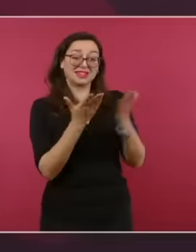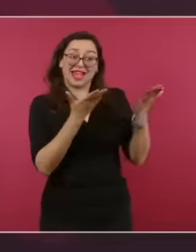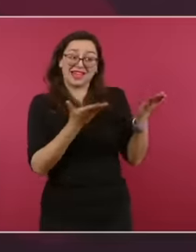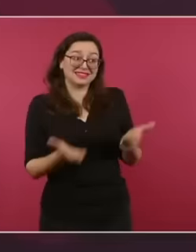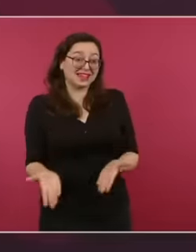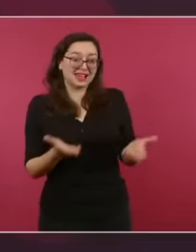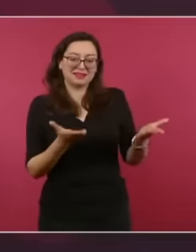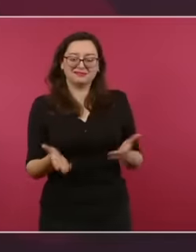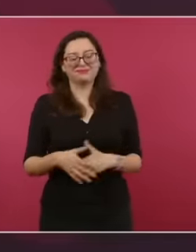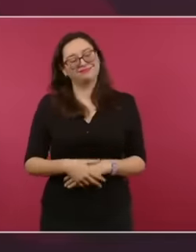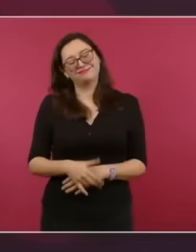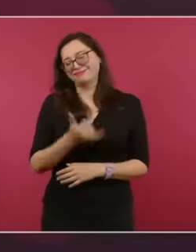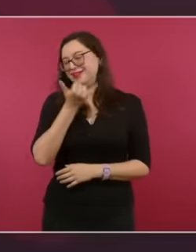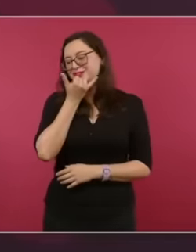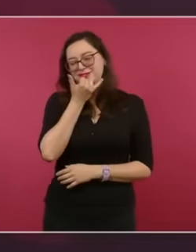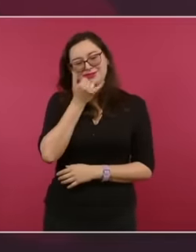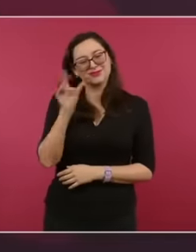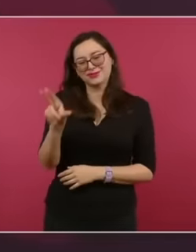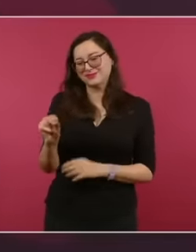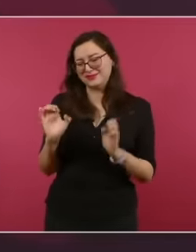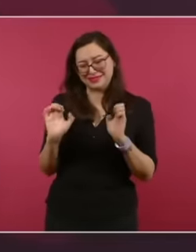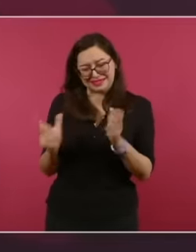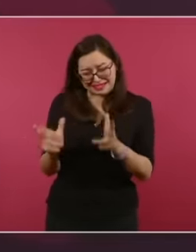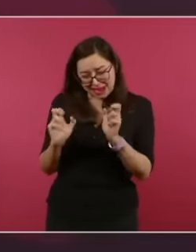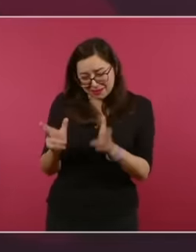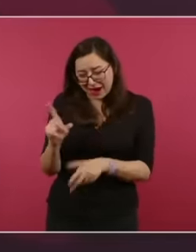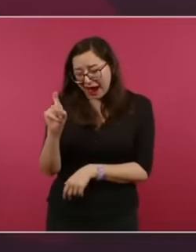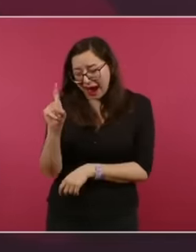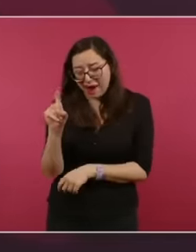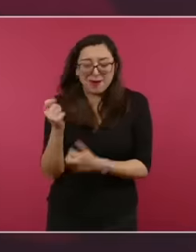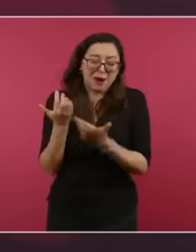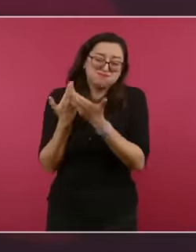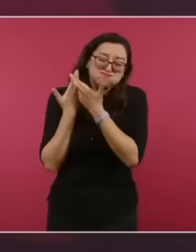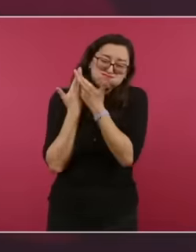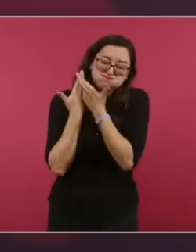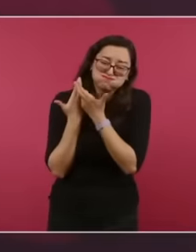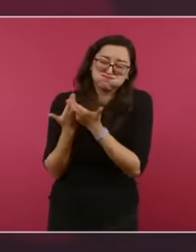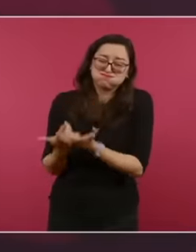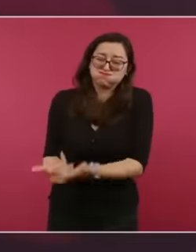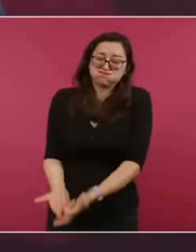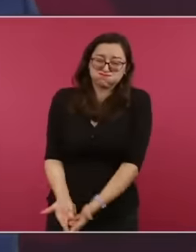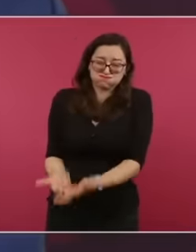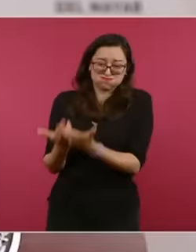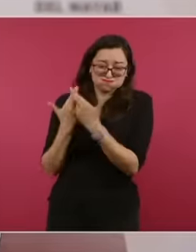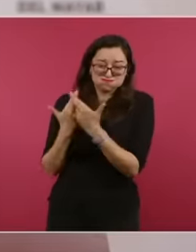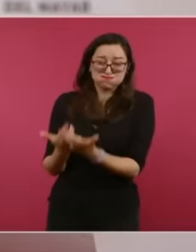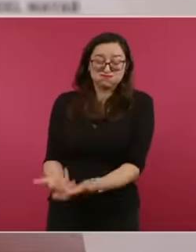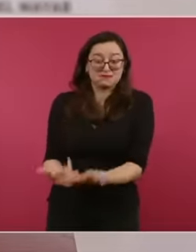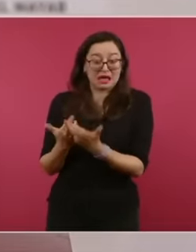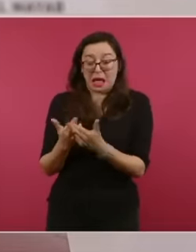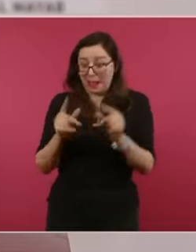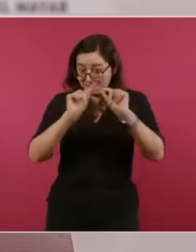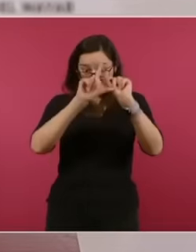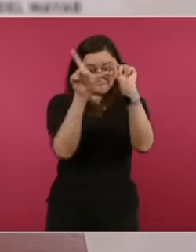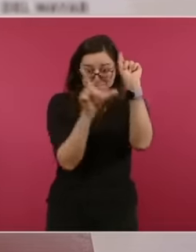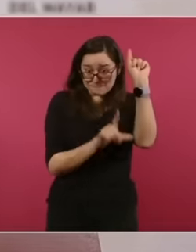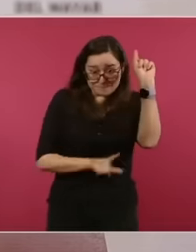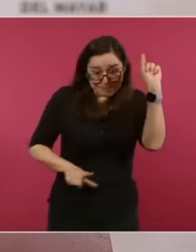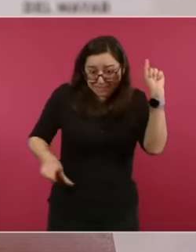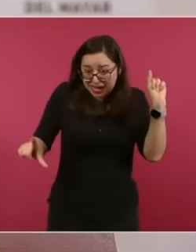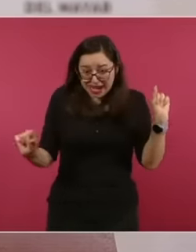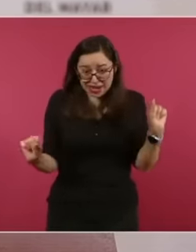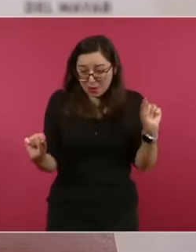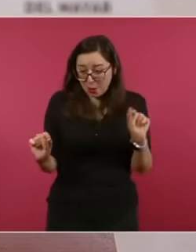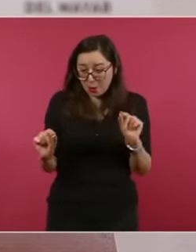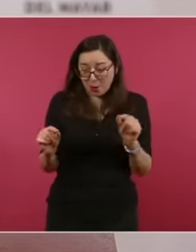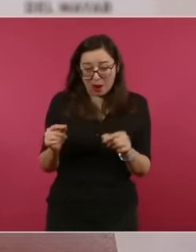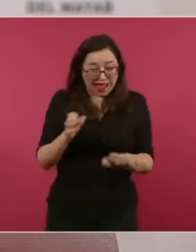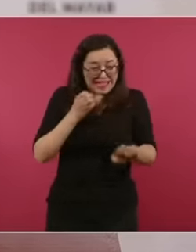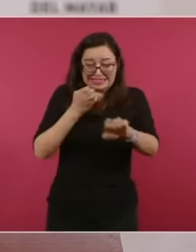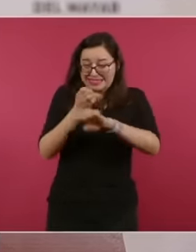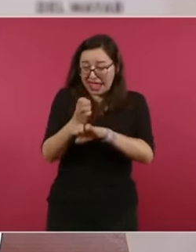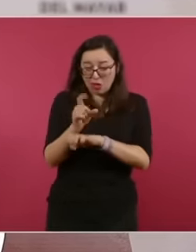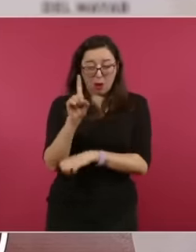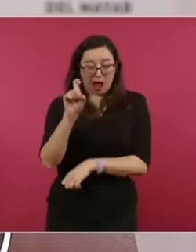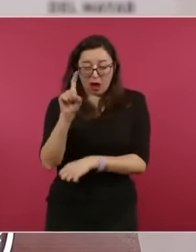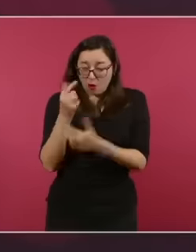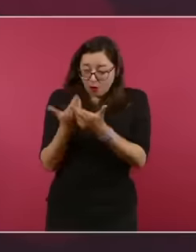where the most water reaches the most Chiapas is the state with the most water in all of Mexico I know, Mr. President,